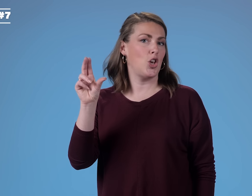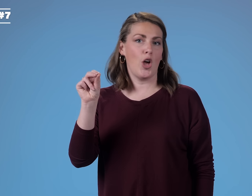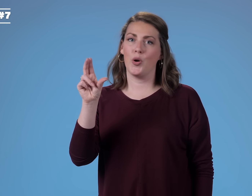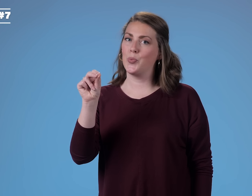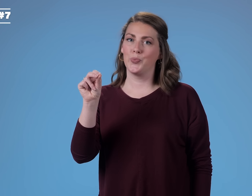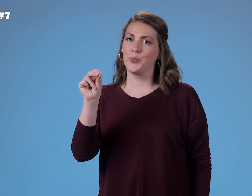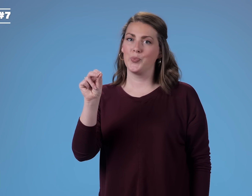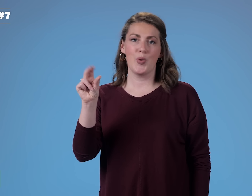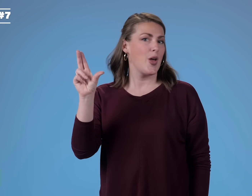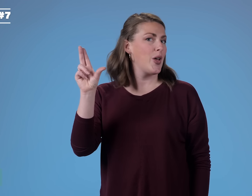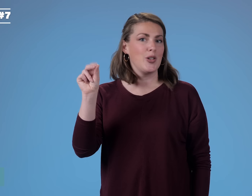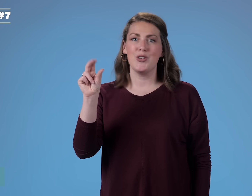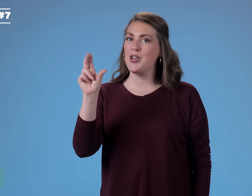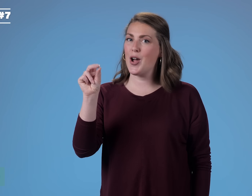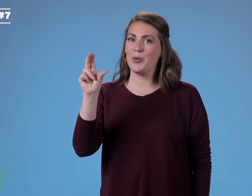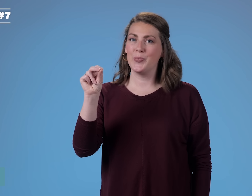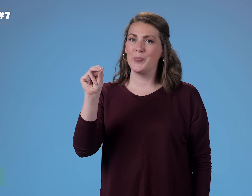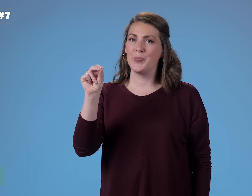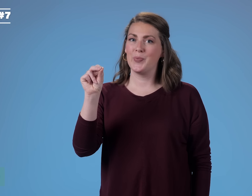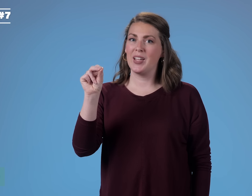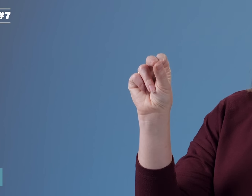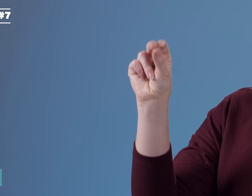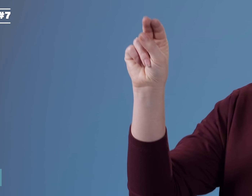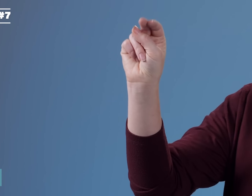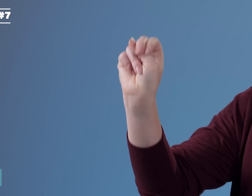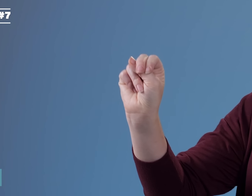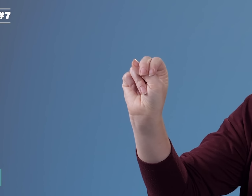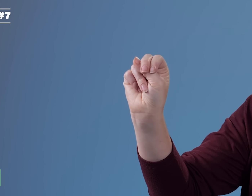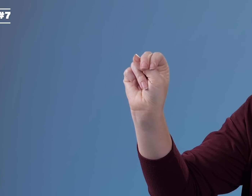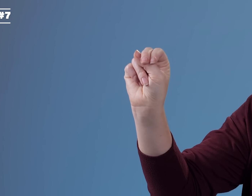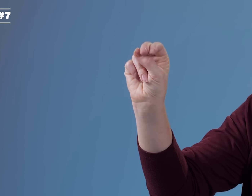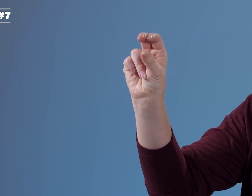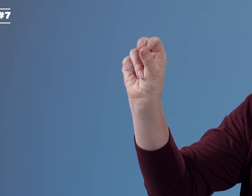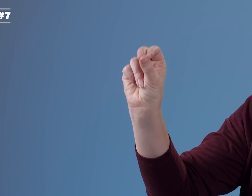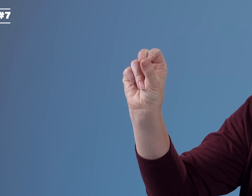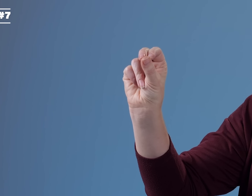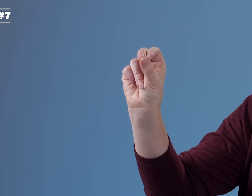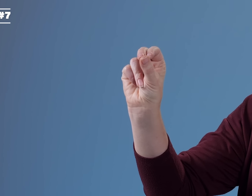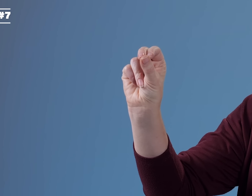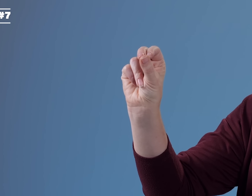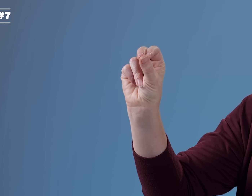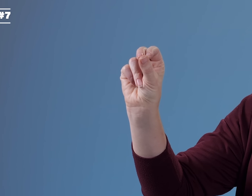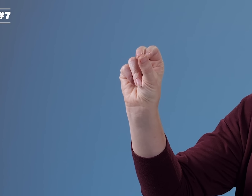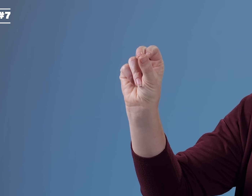NO NO It's like the letter n and o put together.